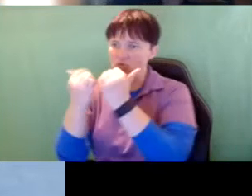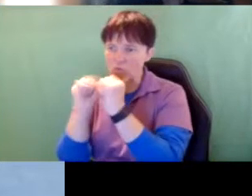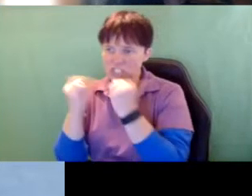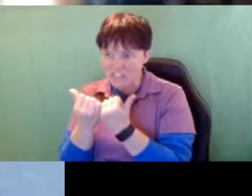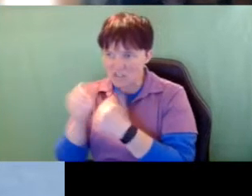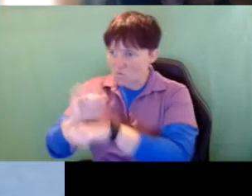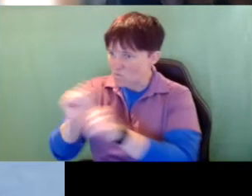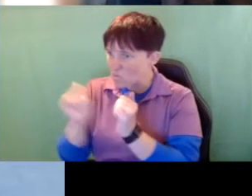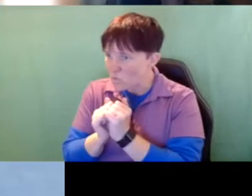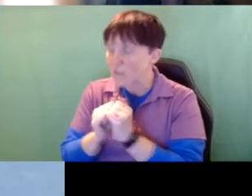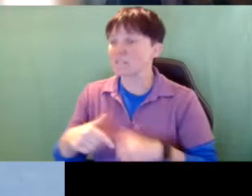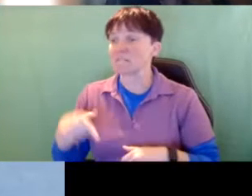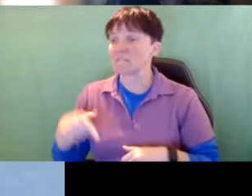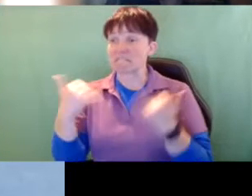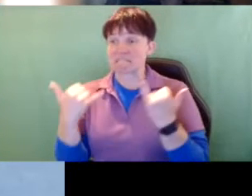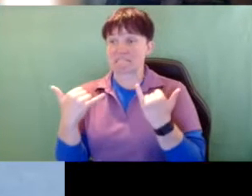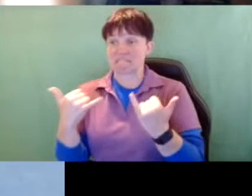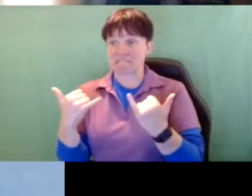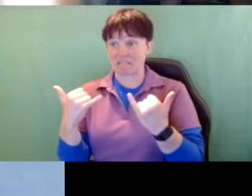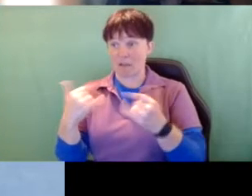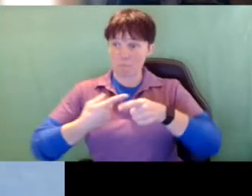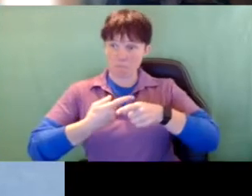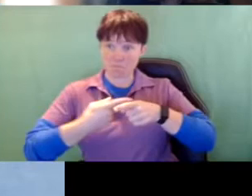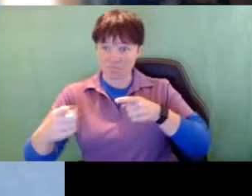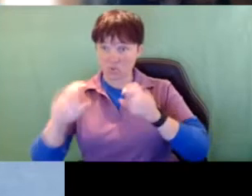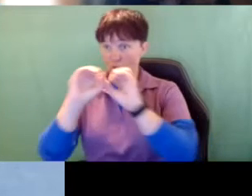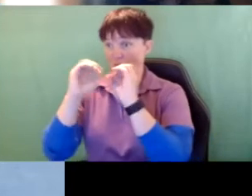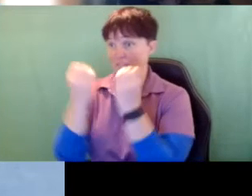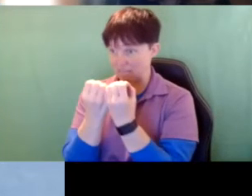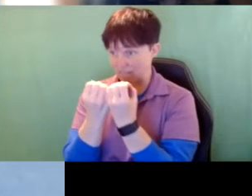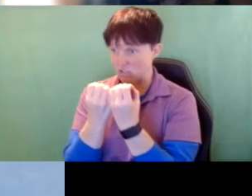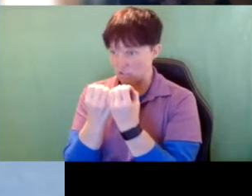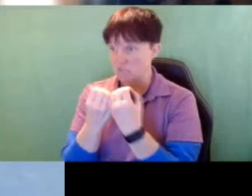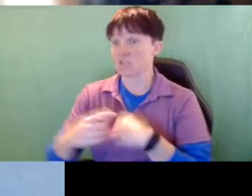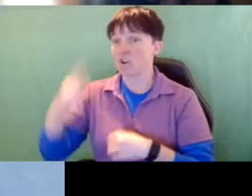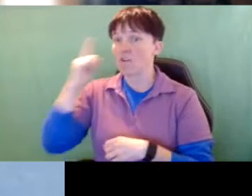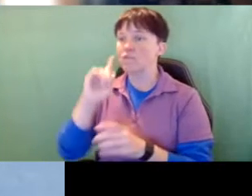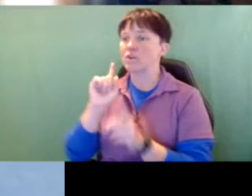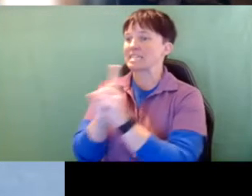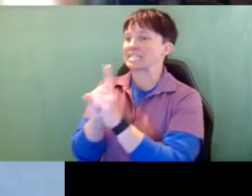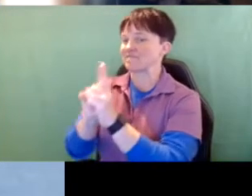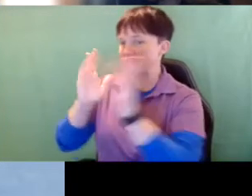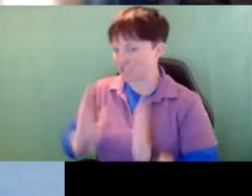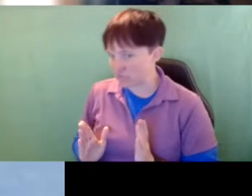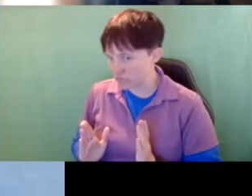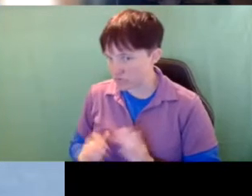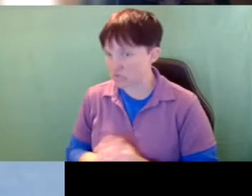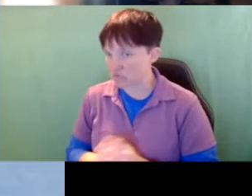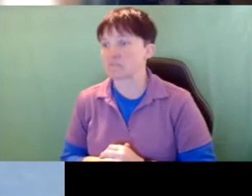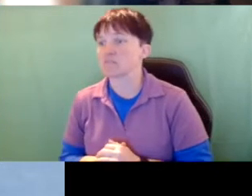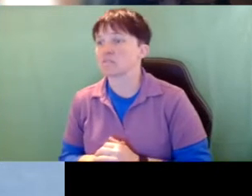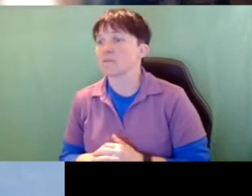So this is now the professional organization for interveners and it's NIAA National Intervener